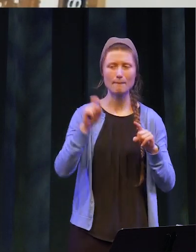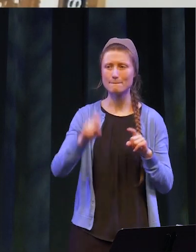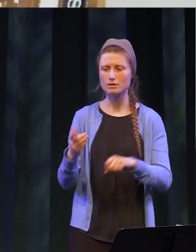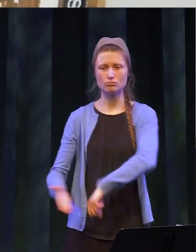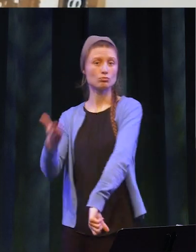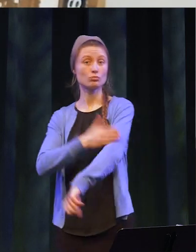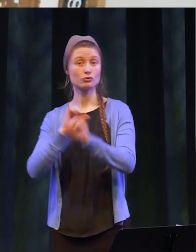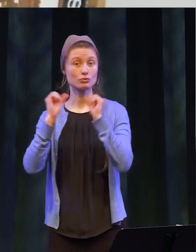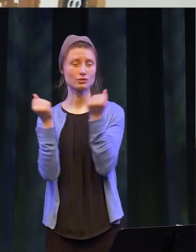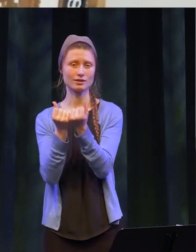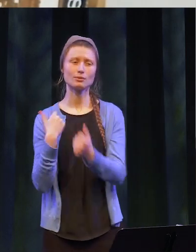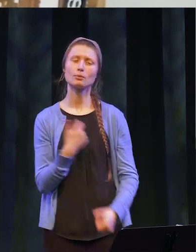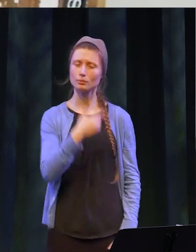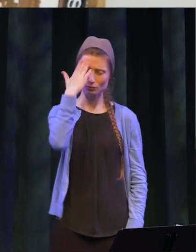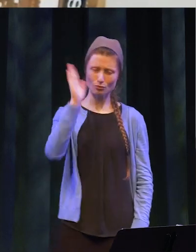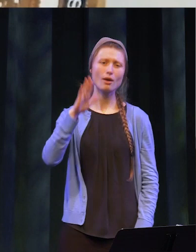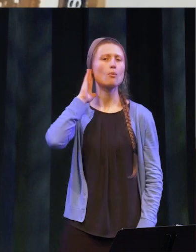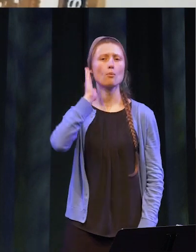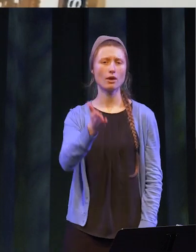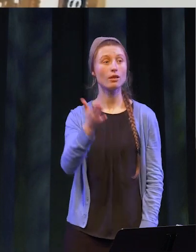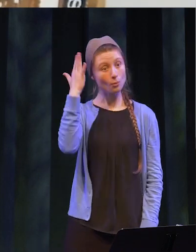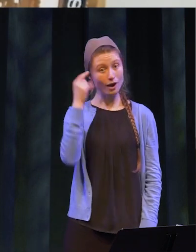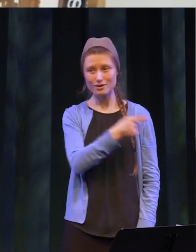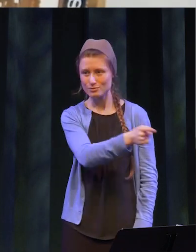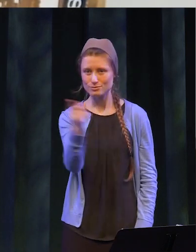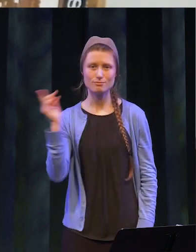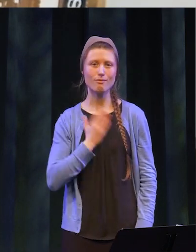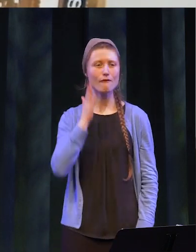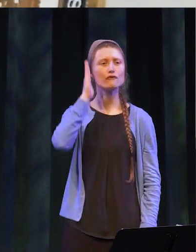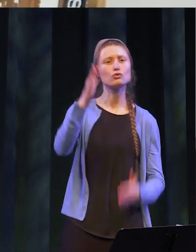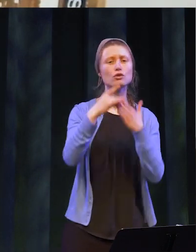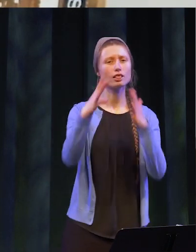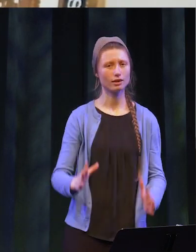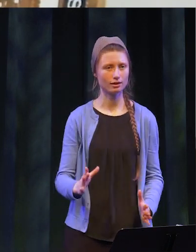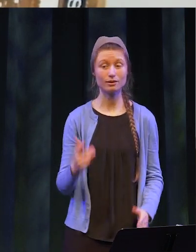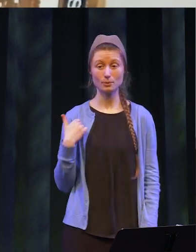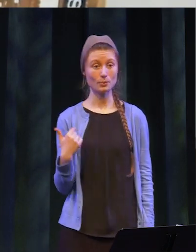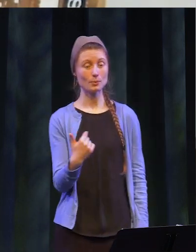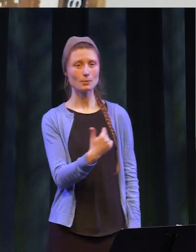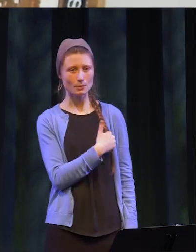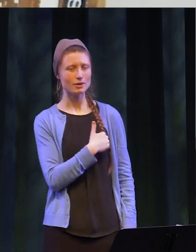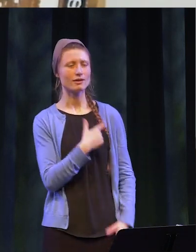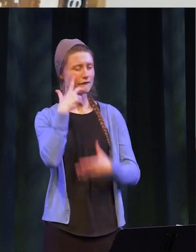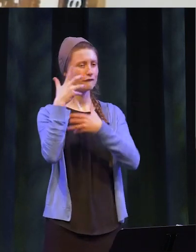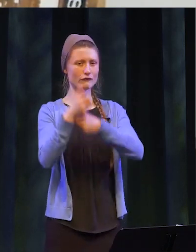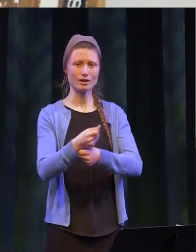our society better, and we know we will because you are our future leaders and we have faith